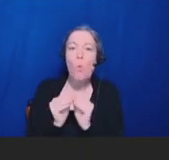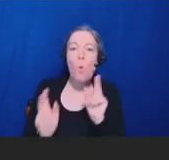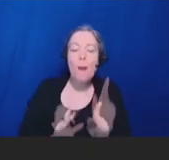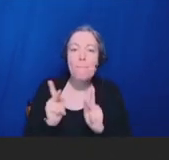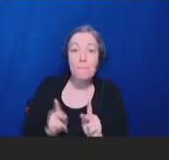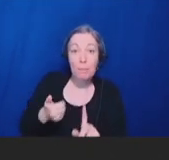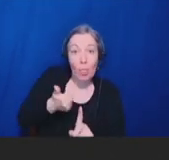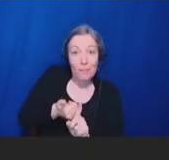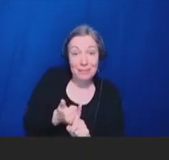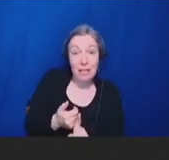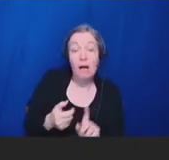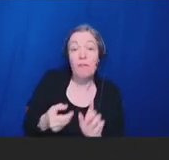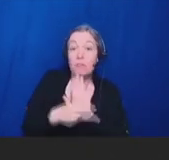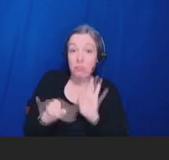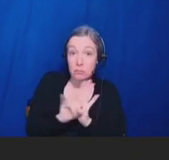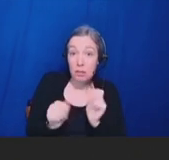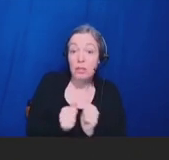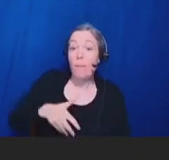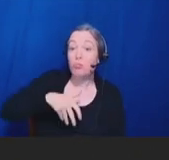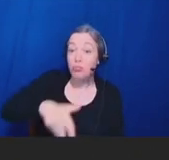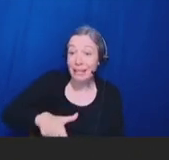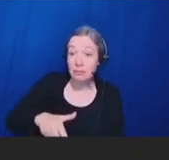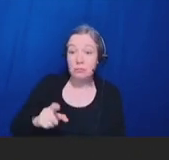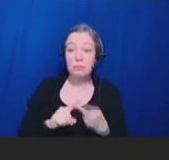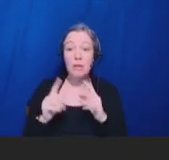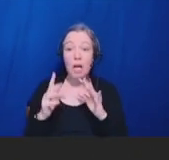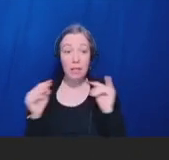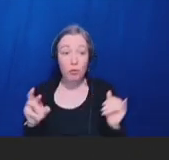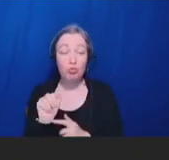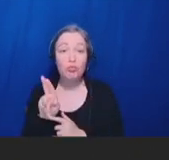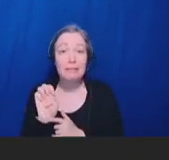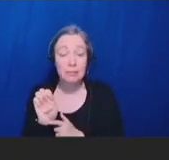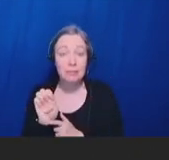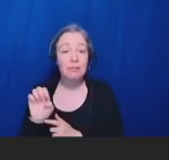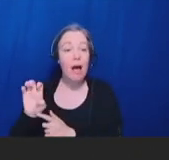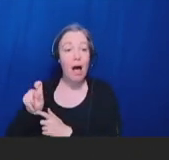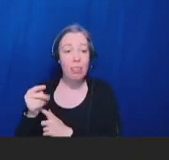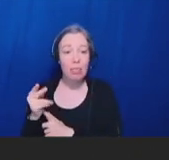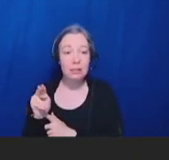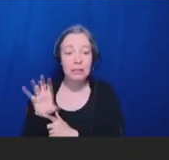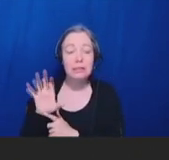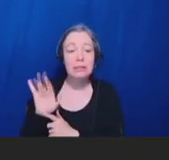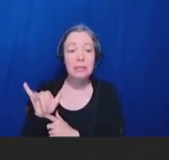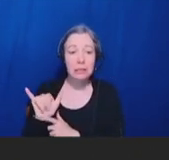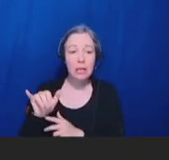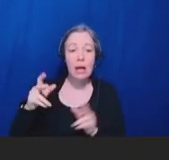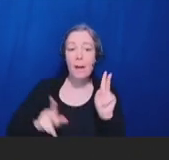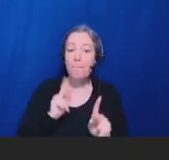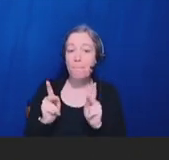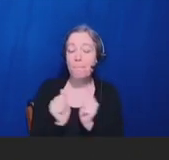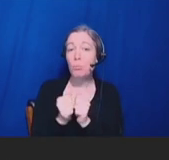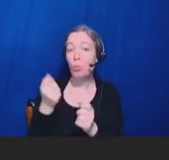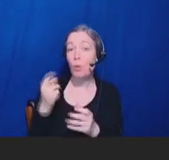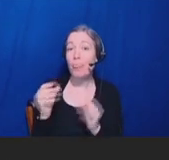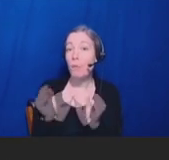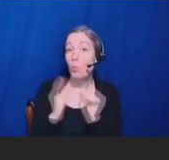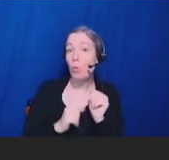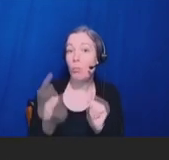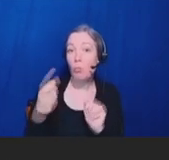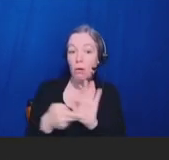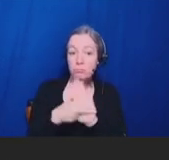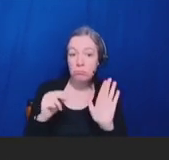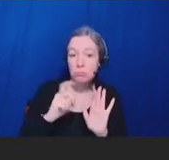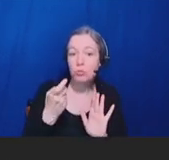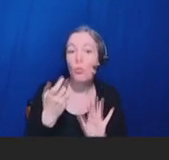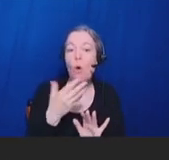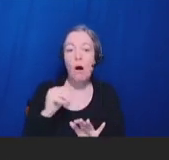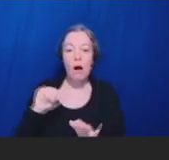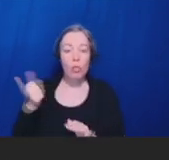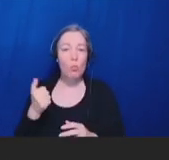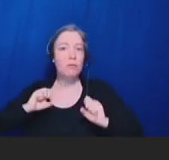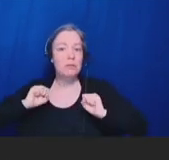Twelve, NVAC recommends the ASH meet with experts from vaccine industry, NIH, FDA, CDC,